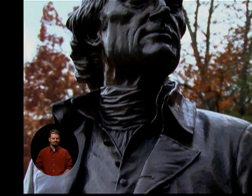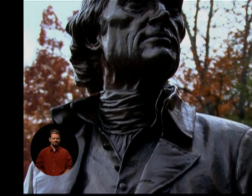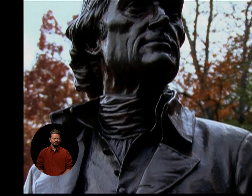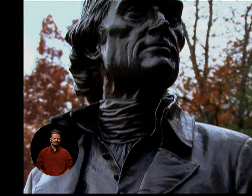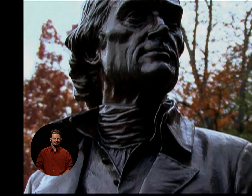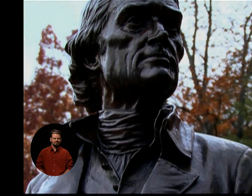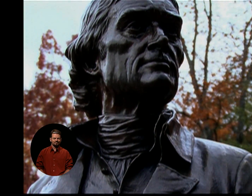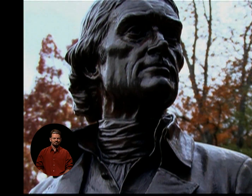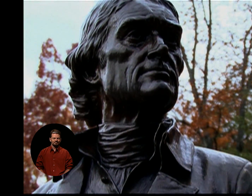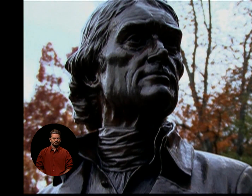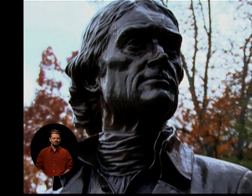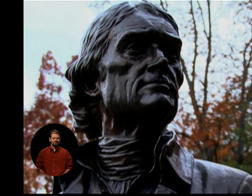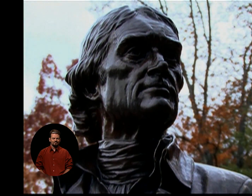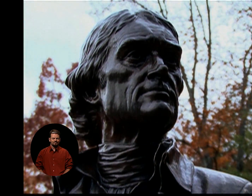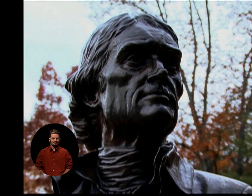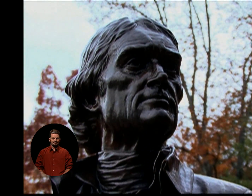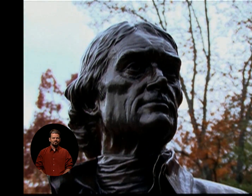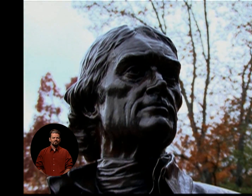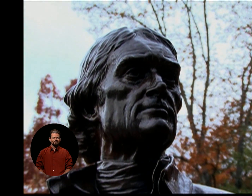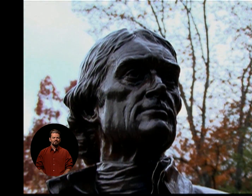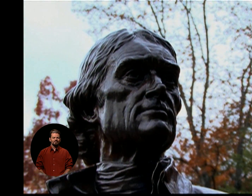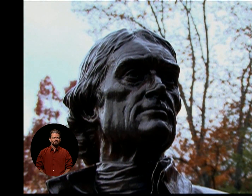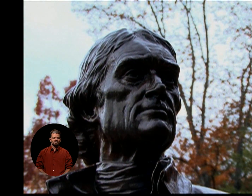WAS A SCHOLAR AND AN INTELLECTUAL.